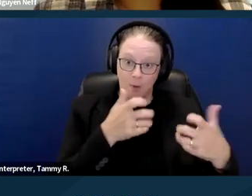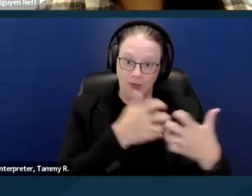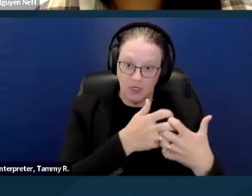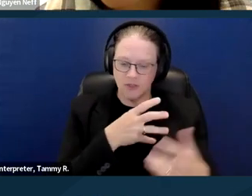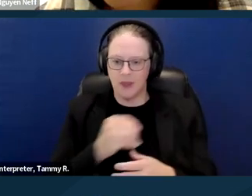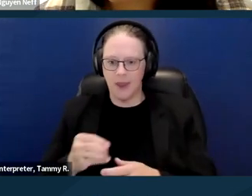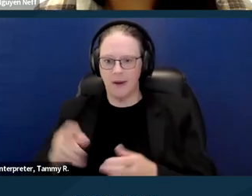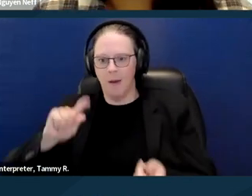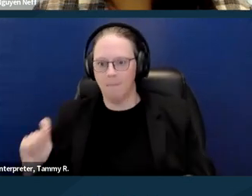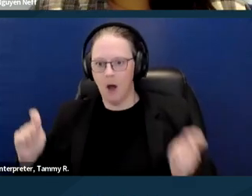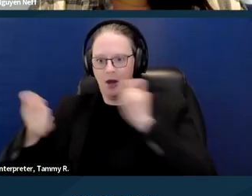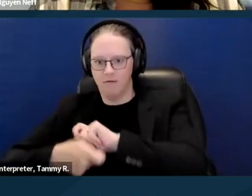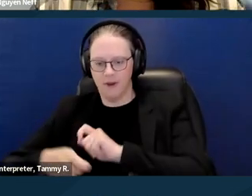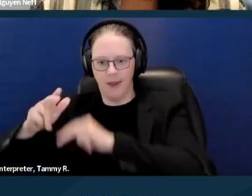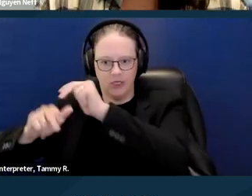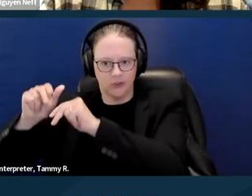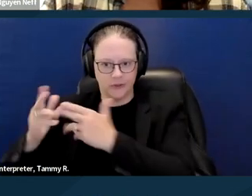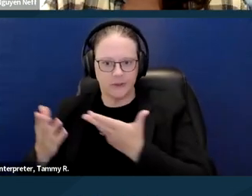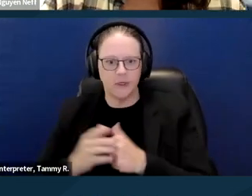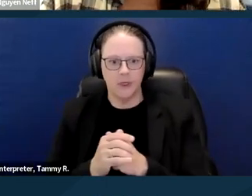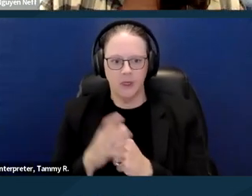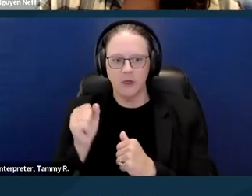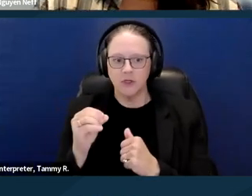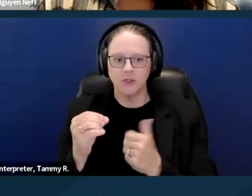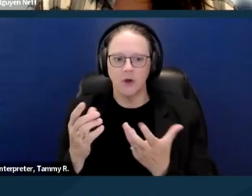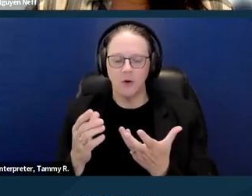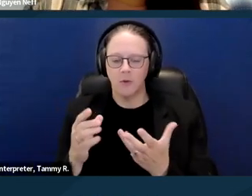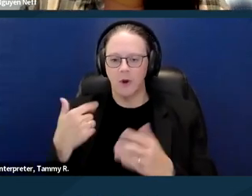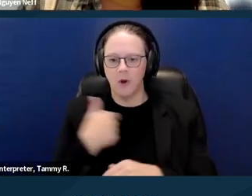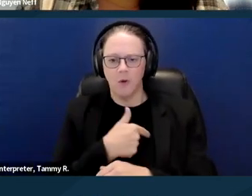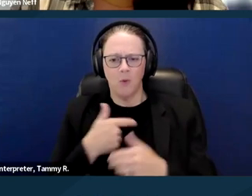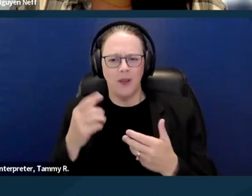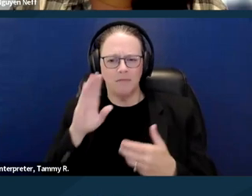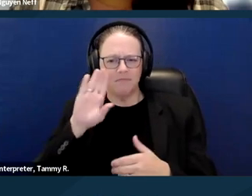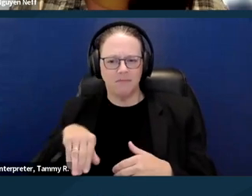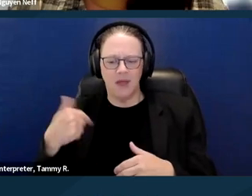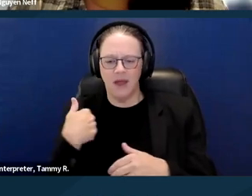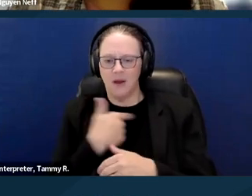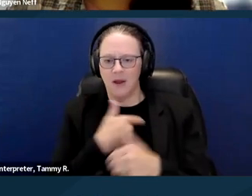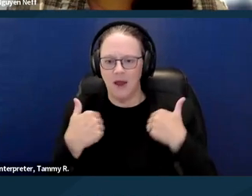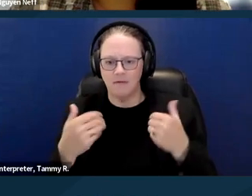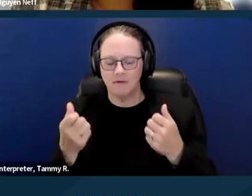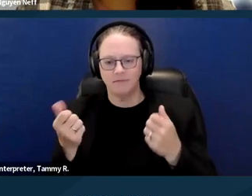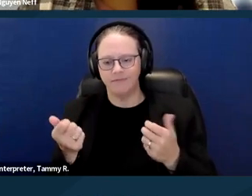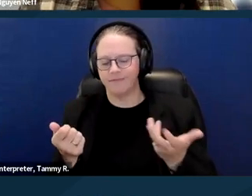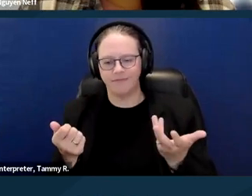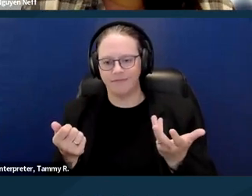So in addition to sort of like the obvious types of disability discrimination, a refusal to grant a reasonable accommodation request